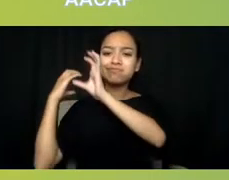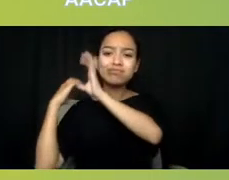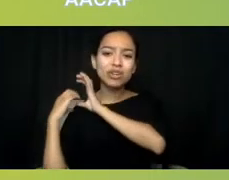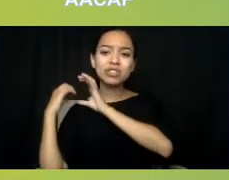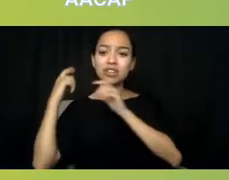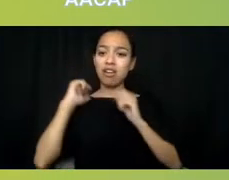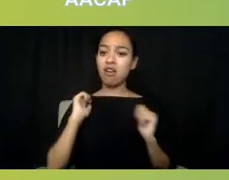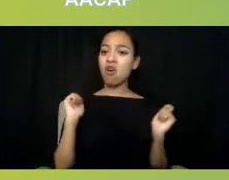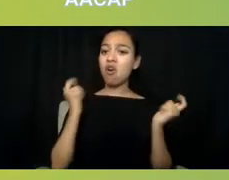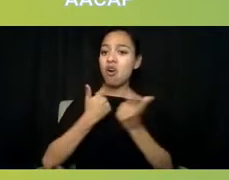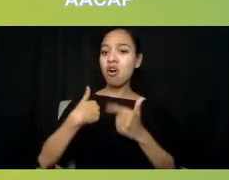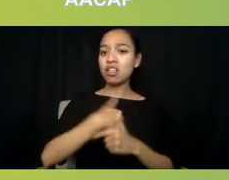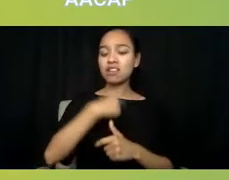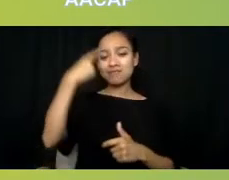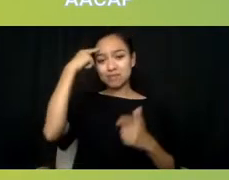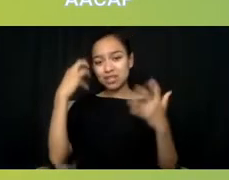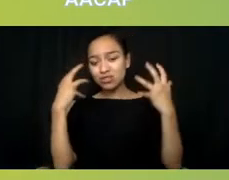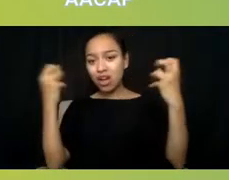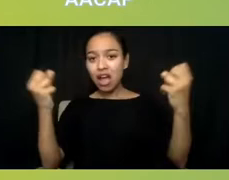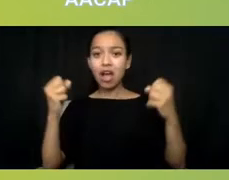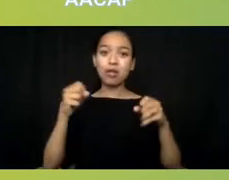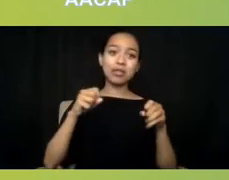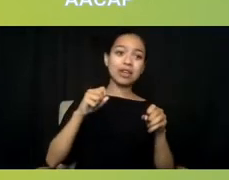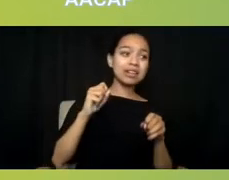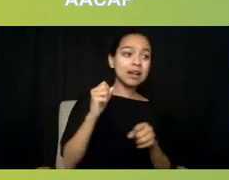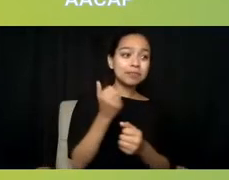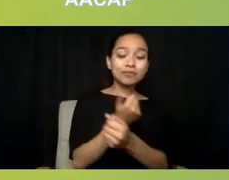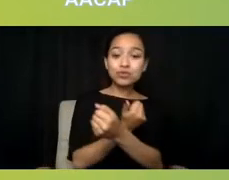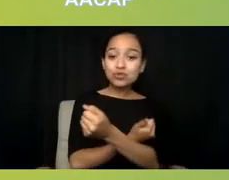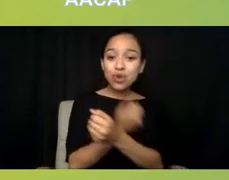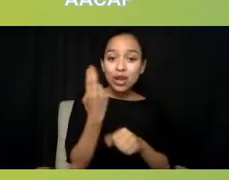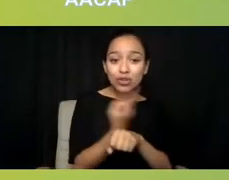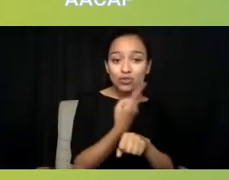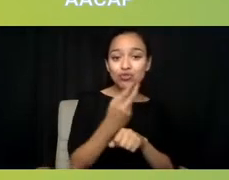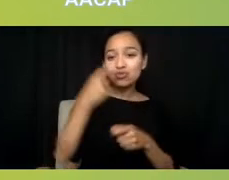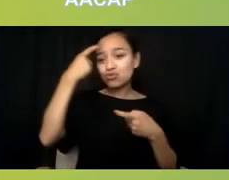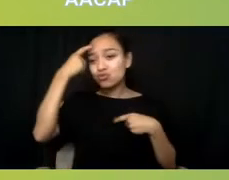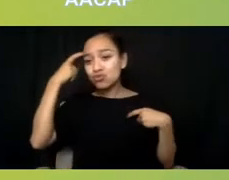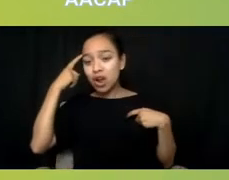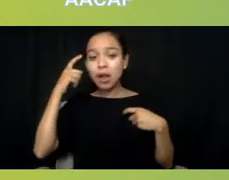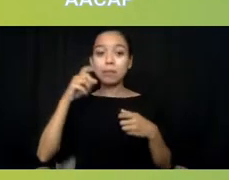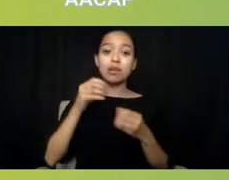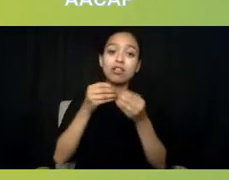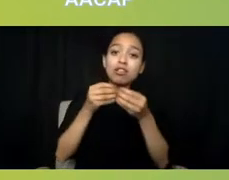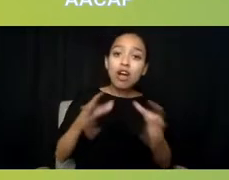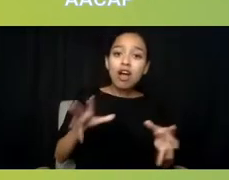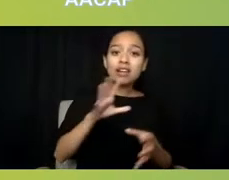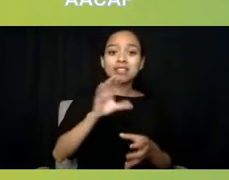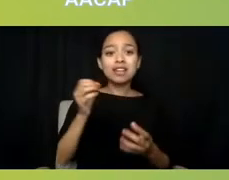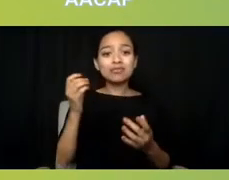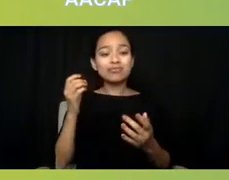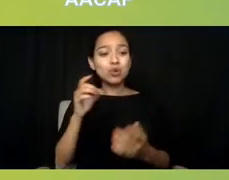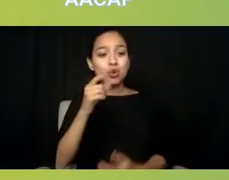substance use, trauma, as well as loss and bereavement, I think that those are just all huge buckets